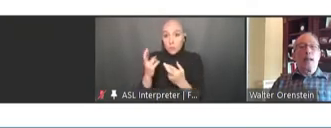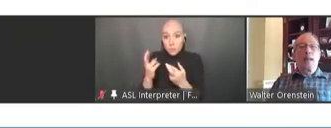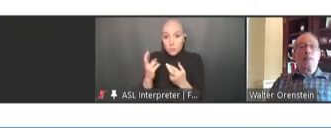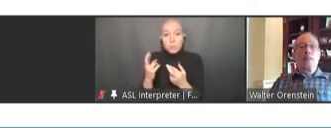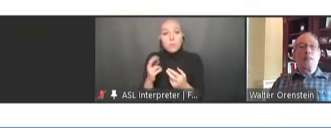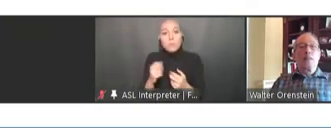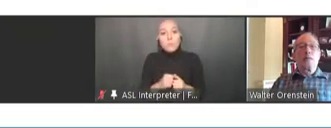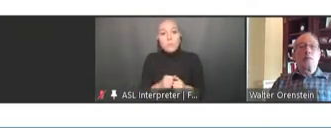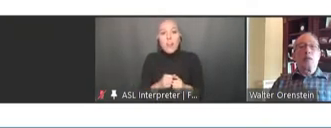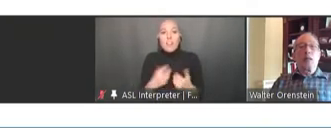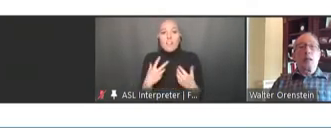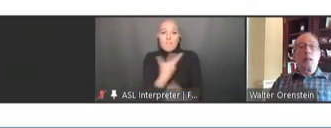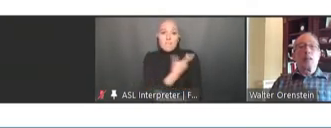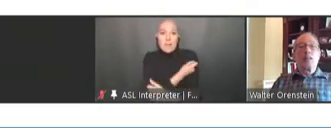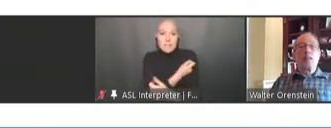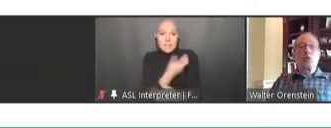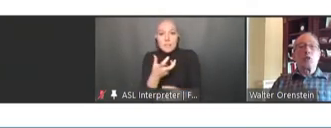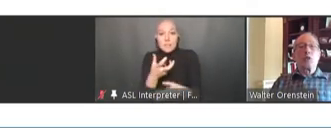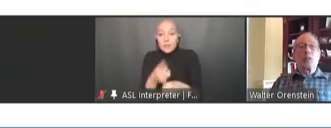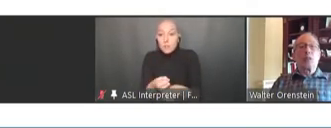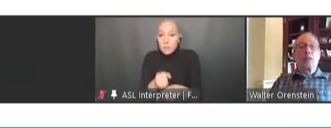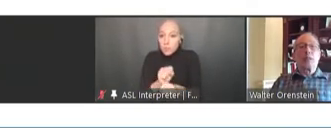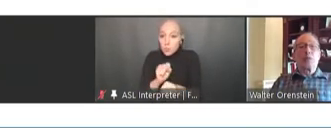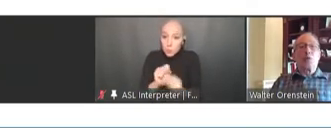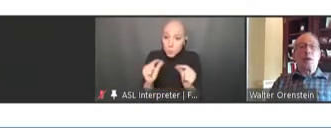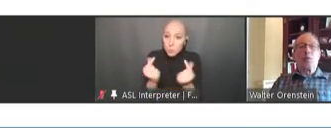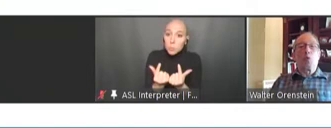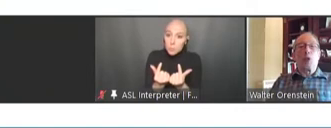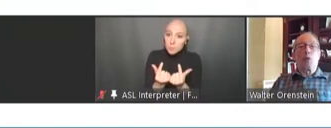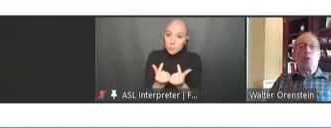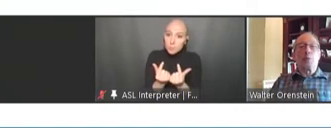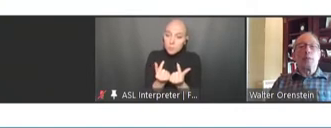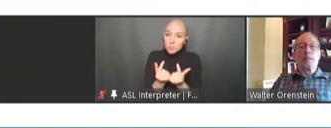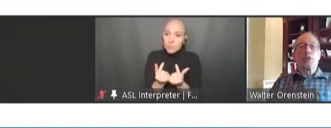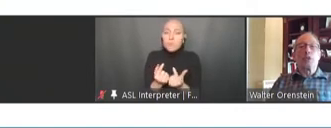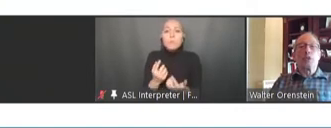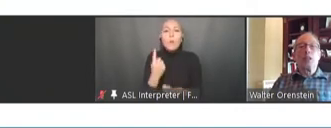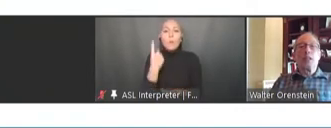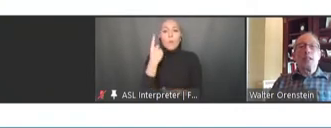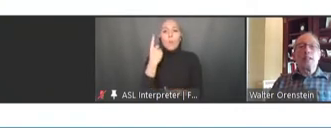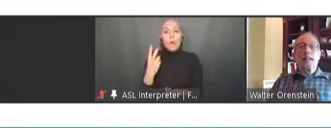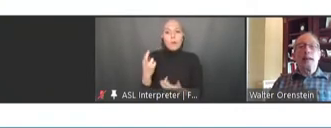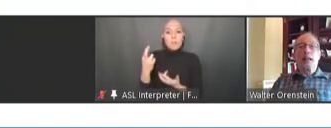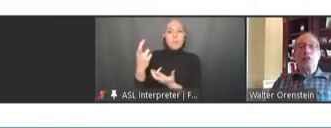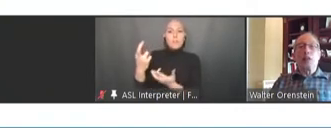And this was -- the -- one of the recommendations is that healthcare